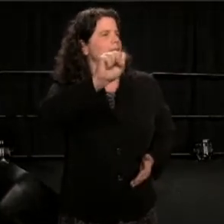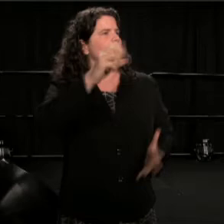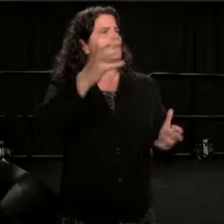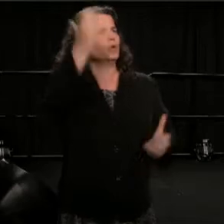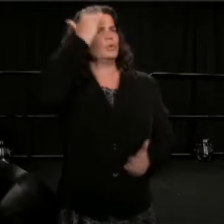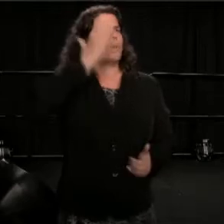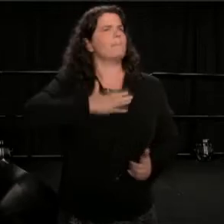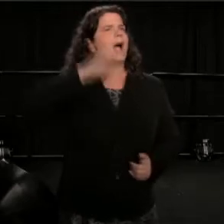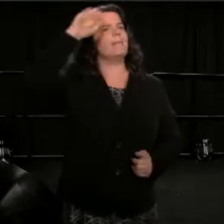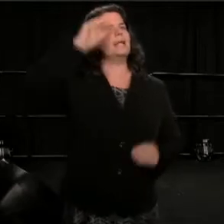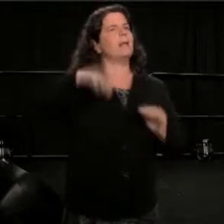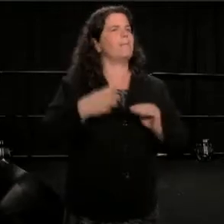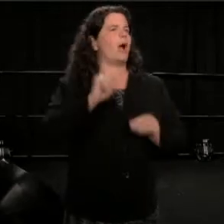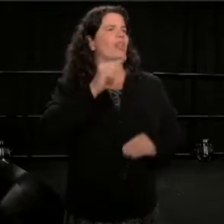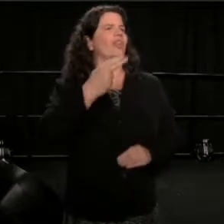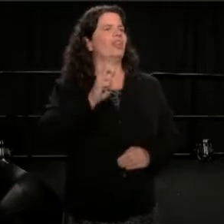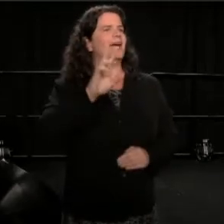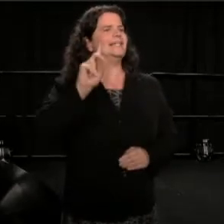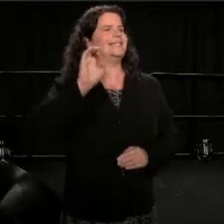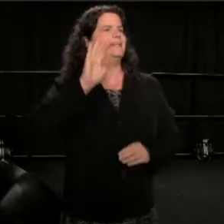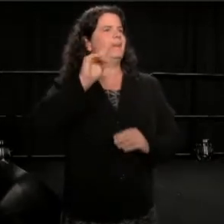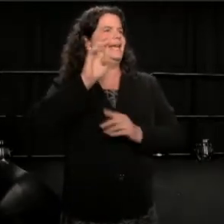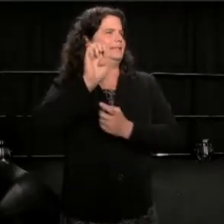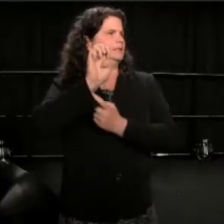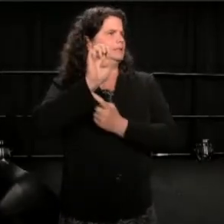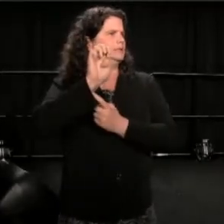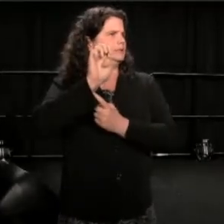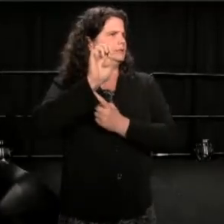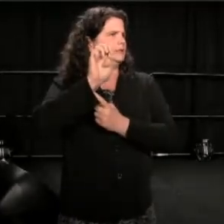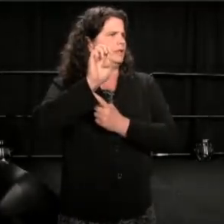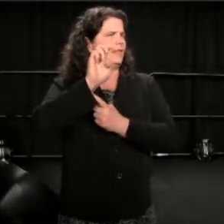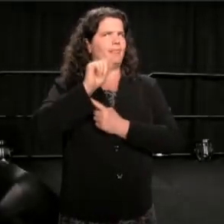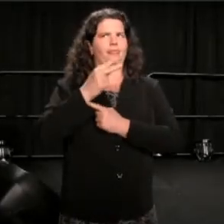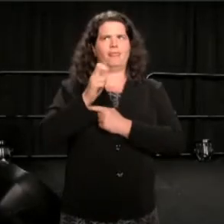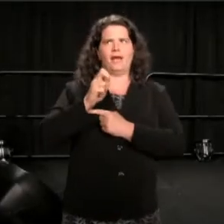I was so on presidential campaigns that I thought